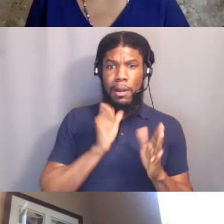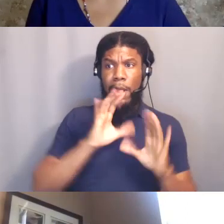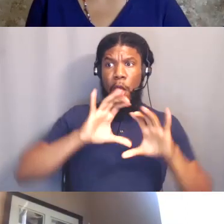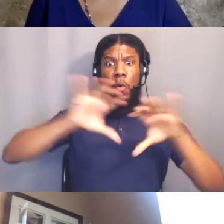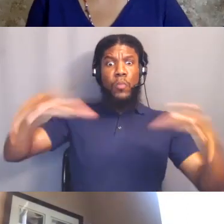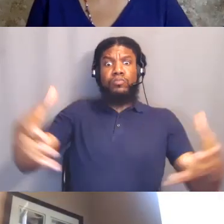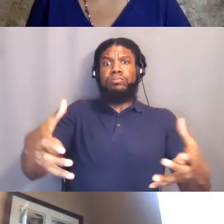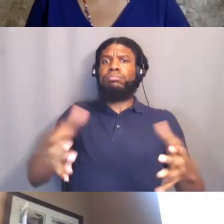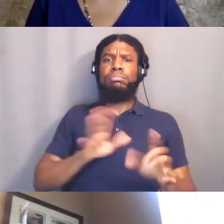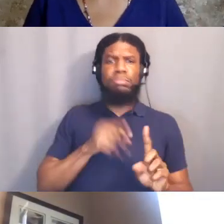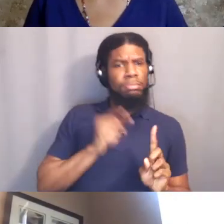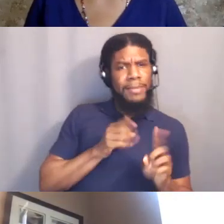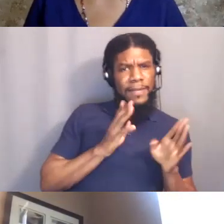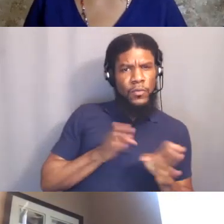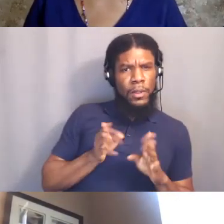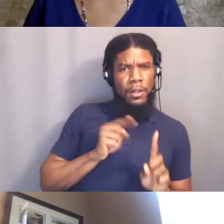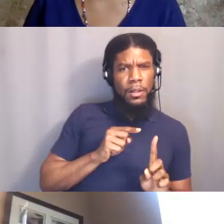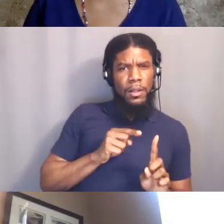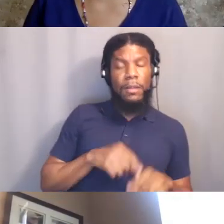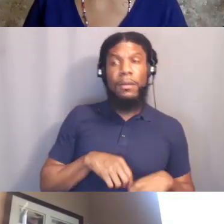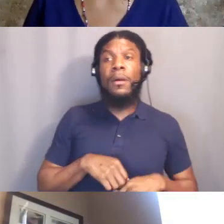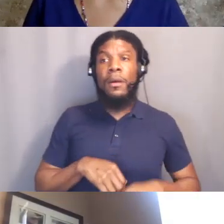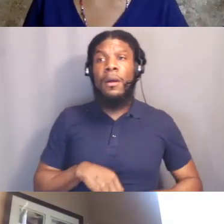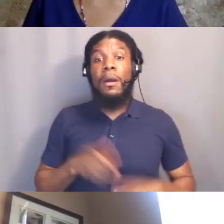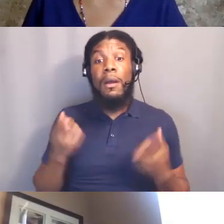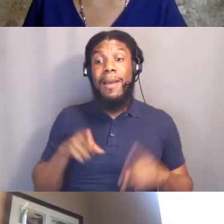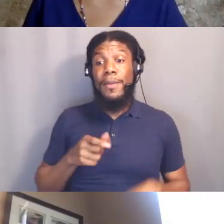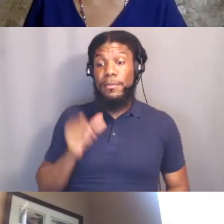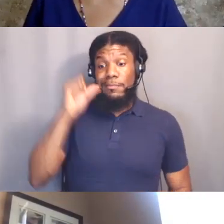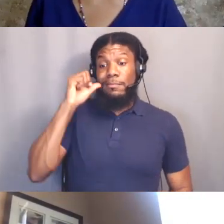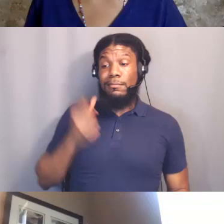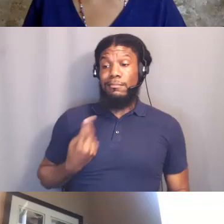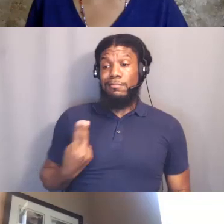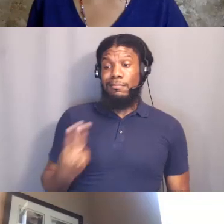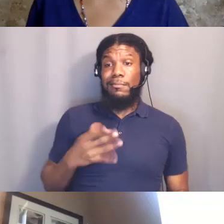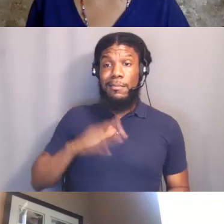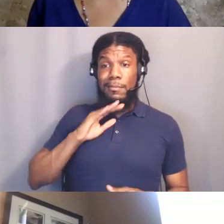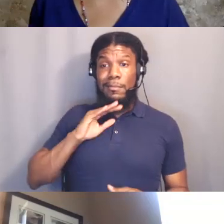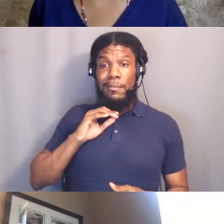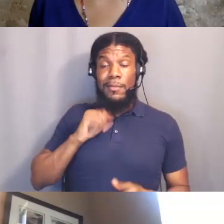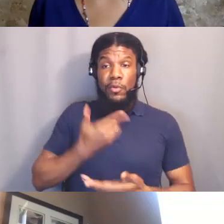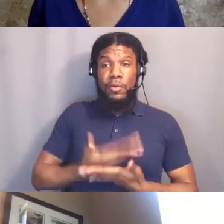I was actually having this conversation with my daughter yesterday. So my daughter, Thandiwe who you met, everybody met,